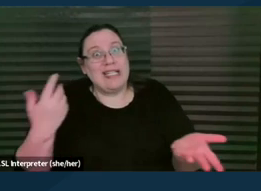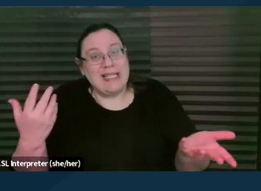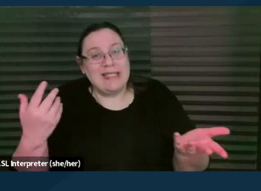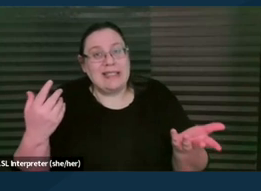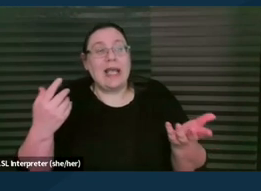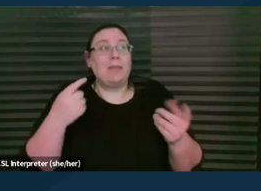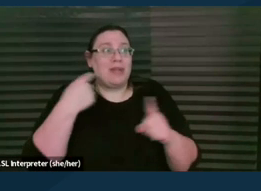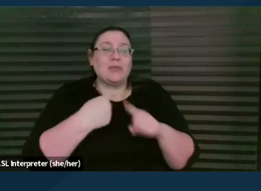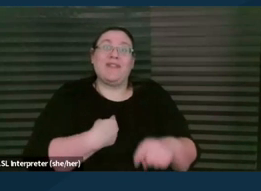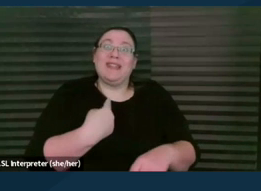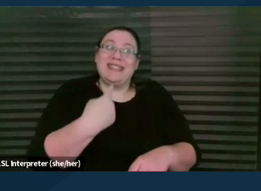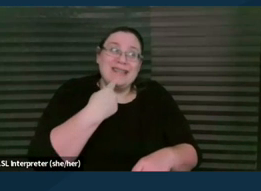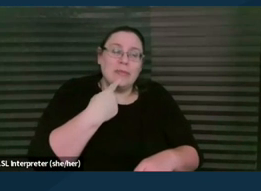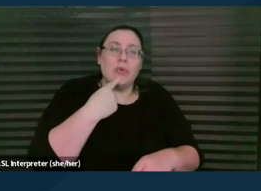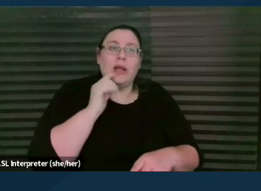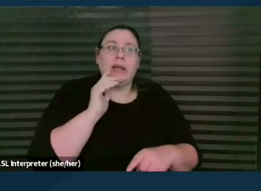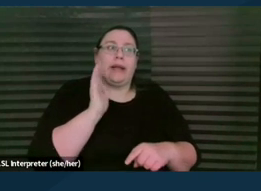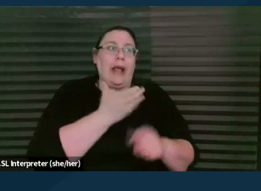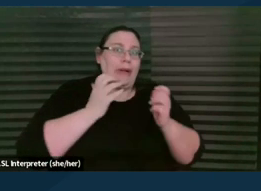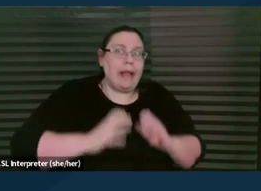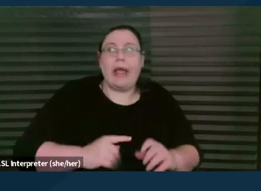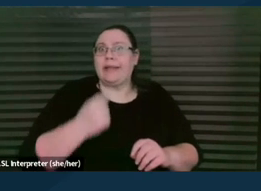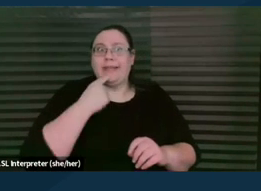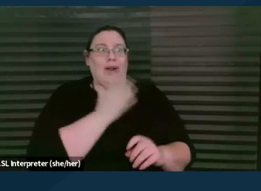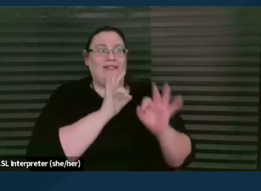if that happens or our family down. Next slide.